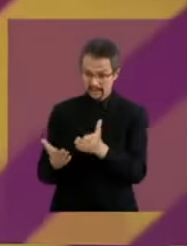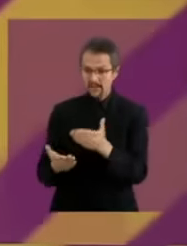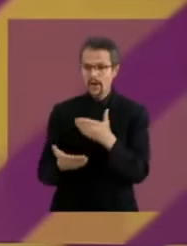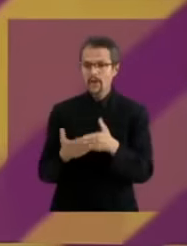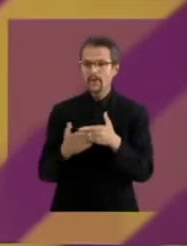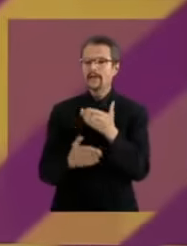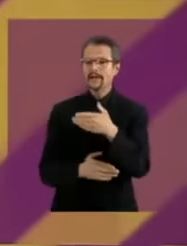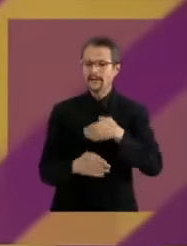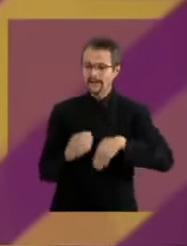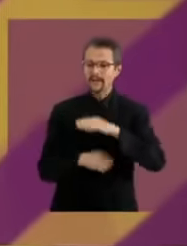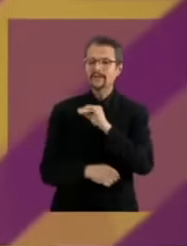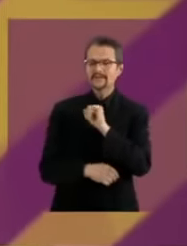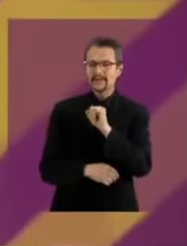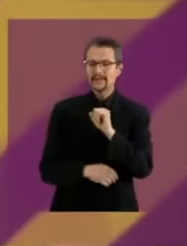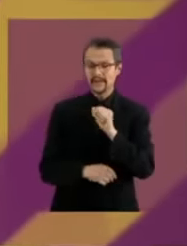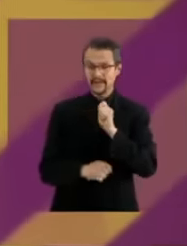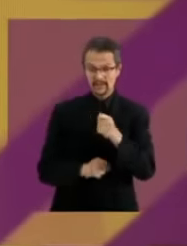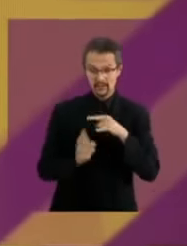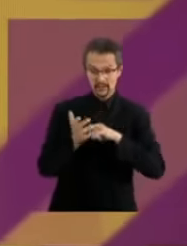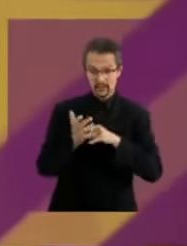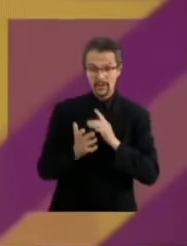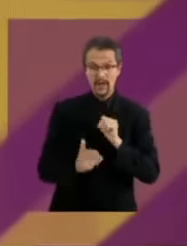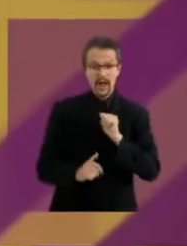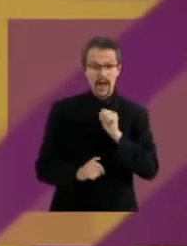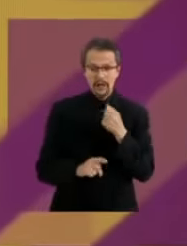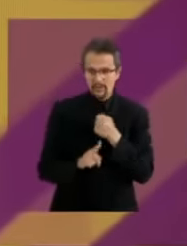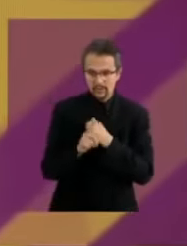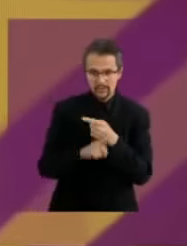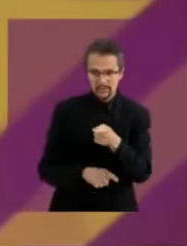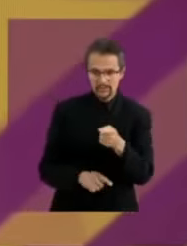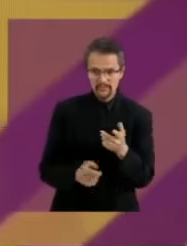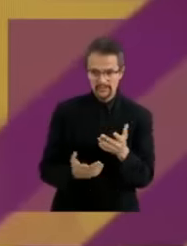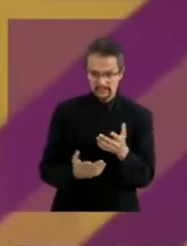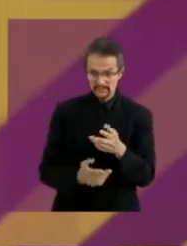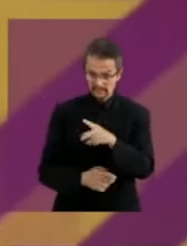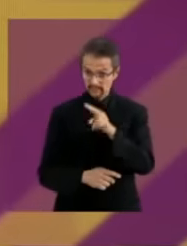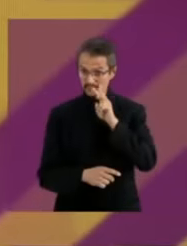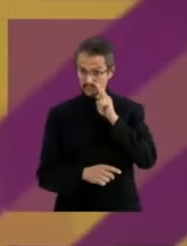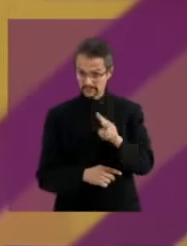there with the clock, I think it would be worth the because I know the case of the three here